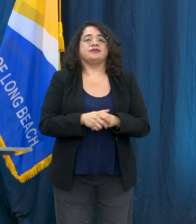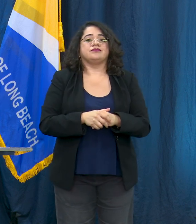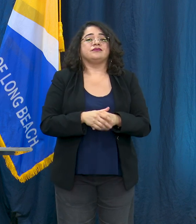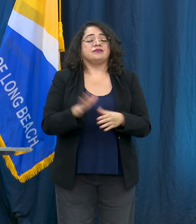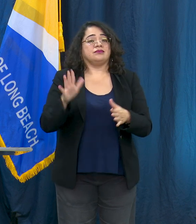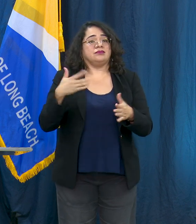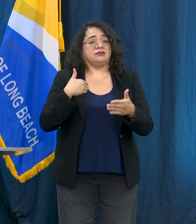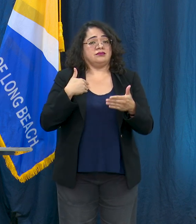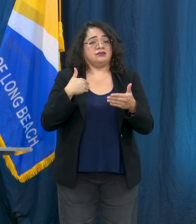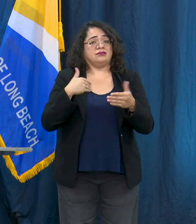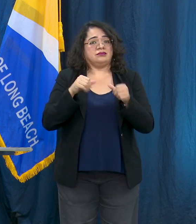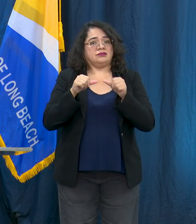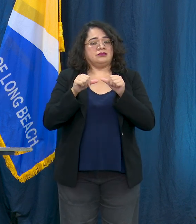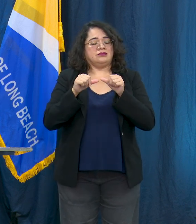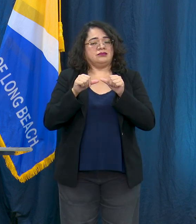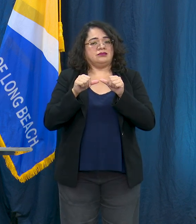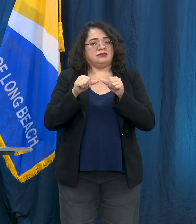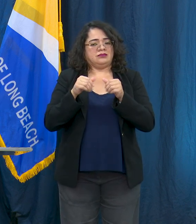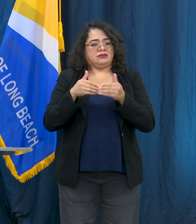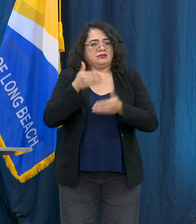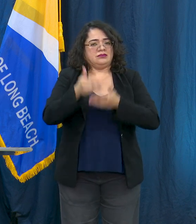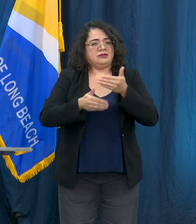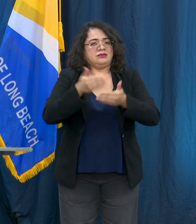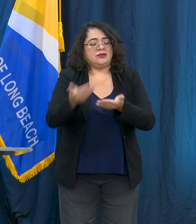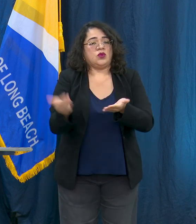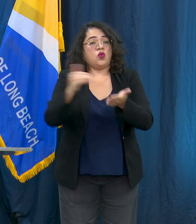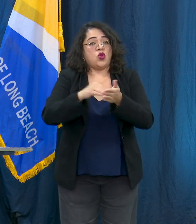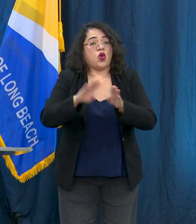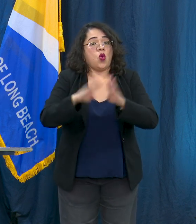we're moving further into the stages of reopening that you understand that